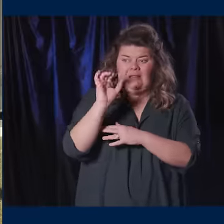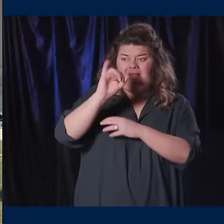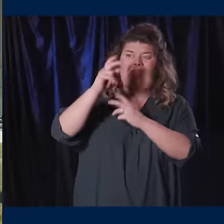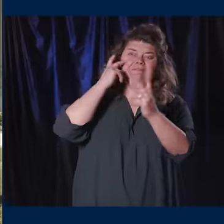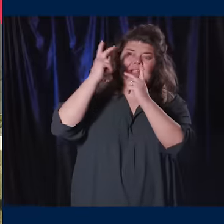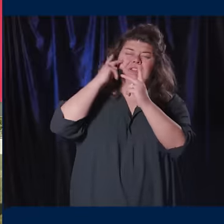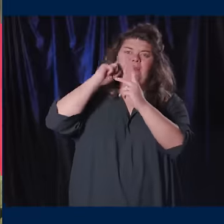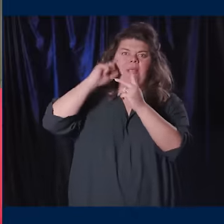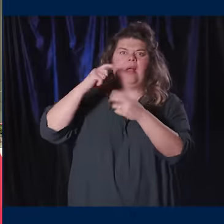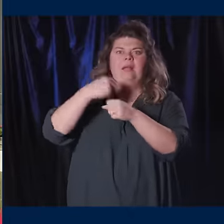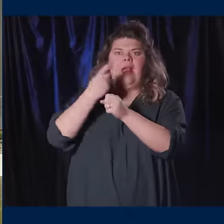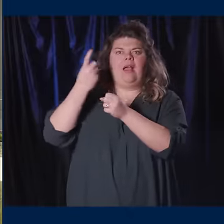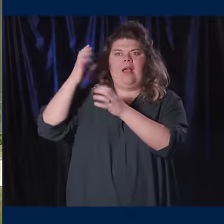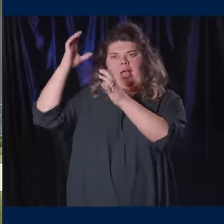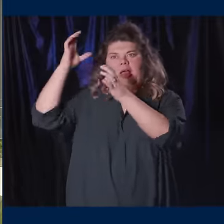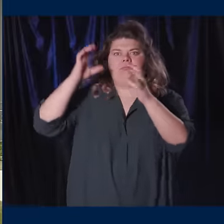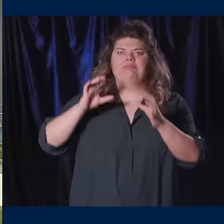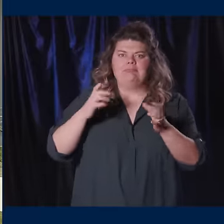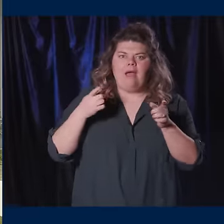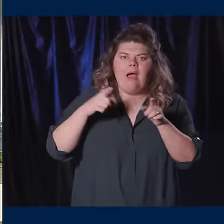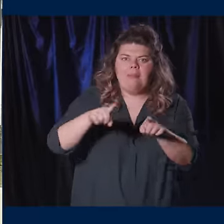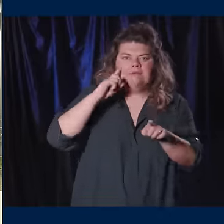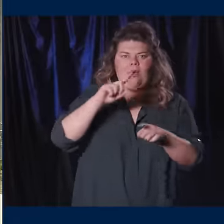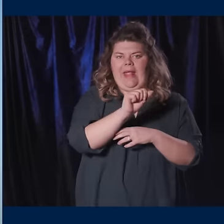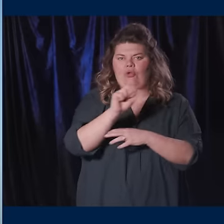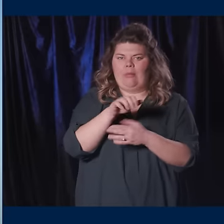make the vision into a reality for our Ann Arbor campus.